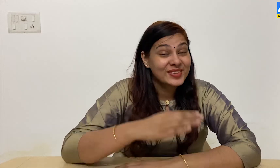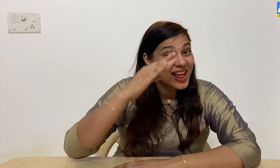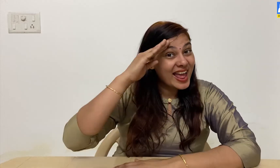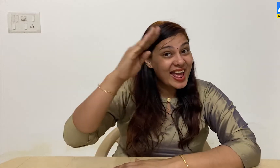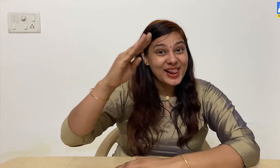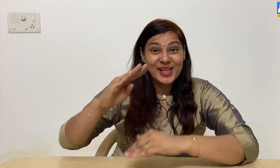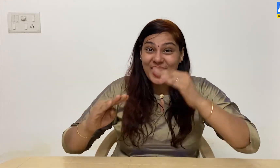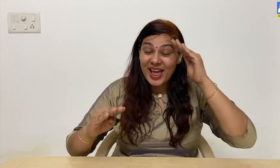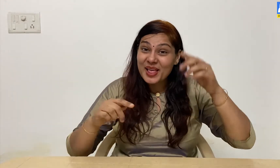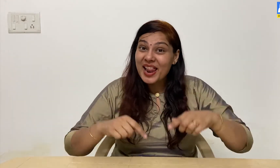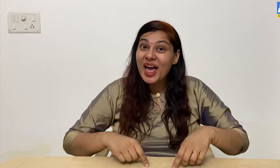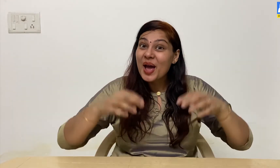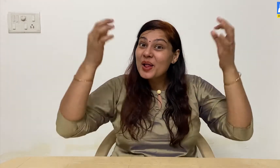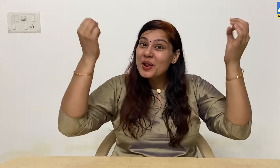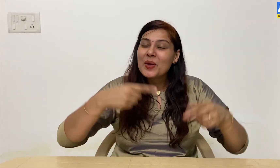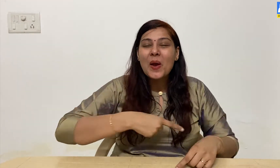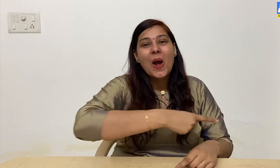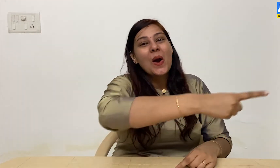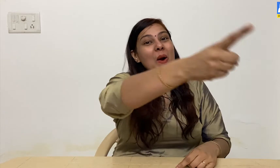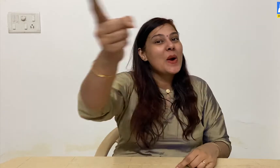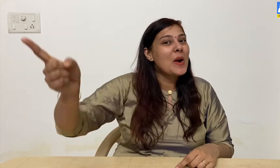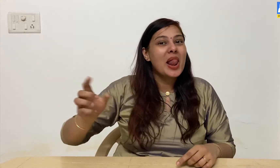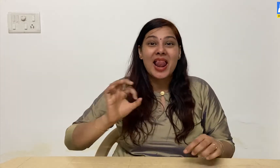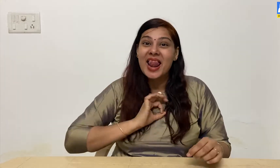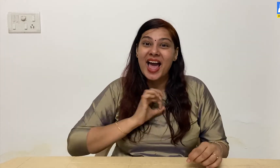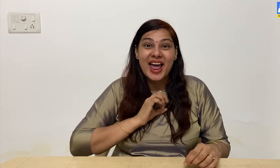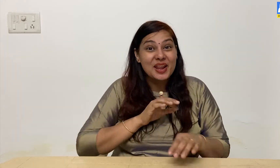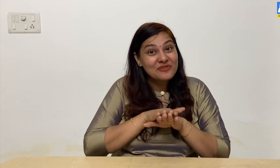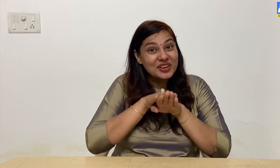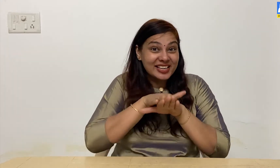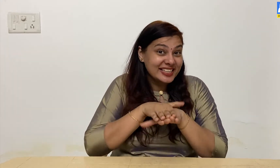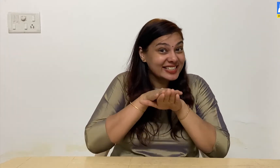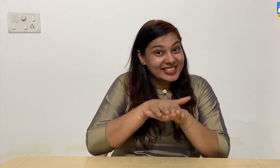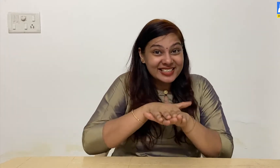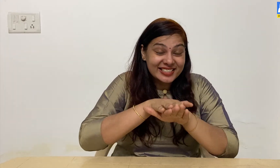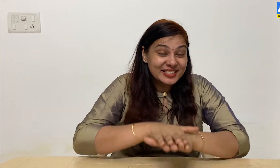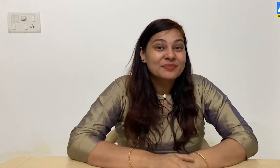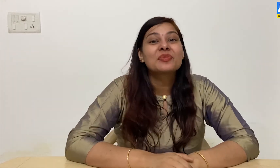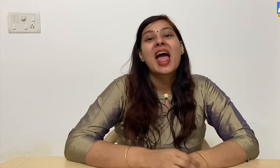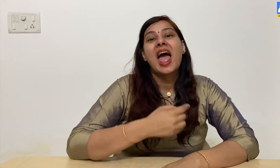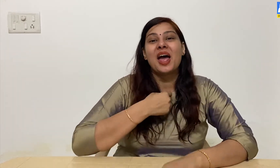Hello everyone! Today we will learn a new craft activity. You all like fish, right?